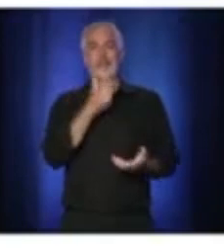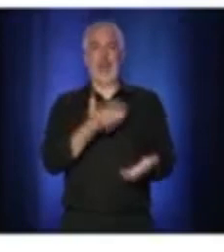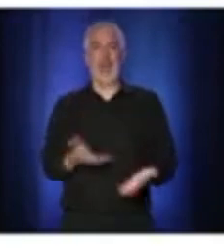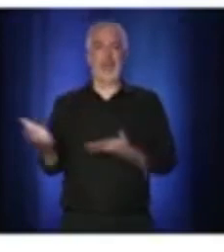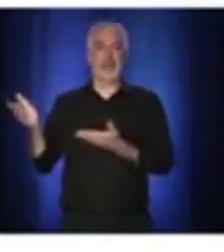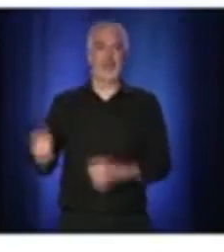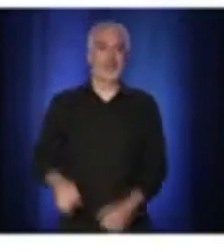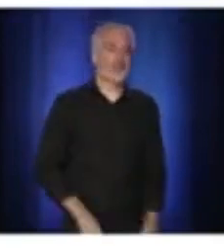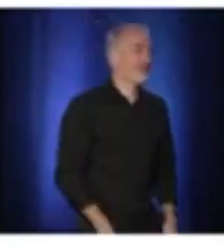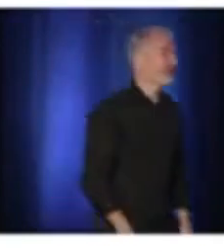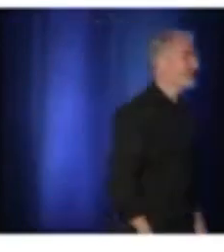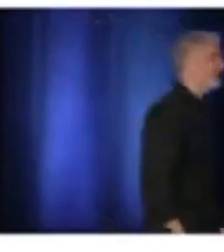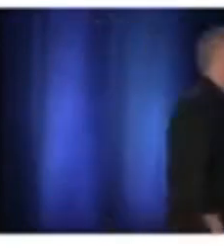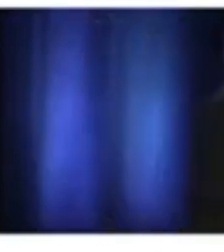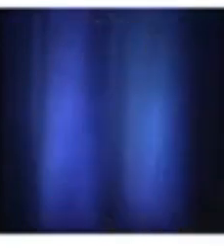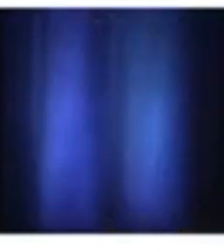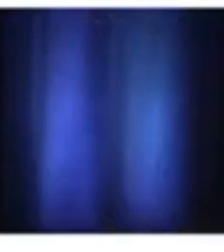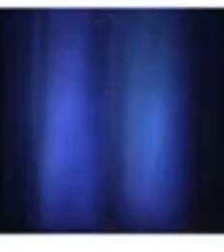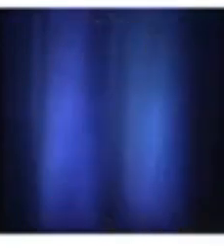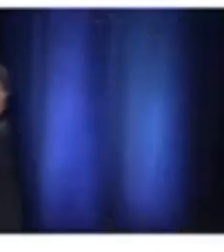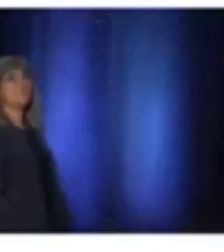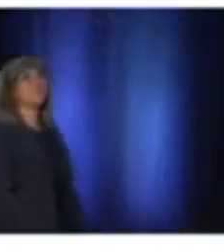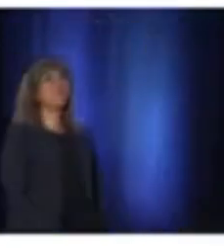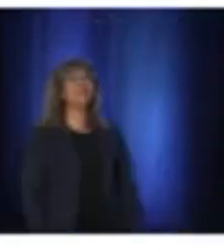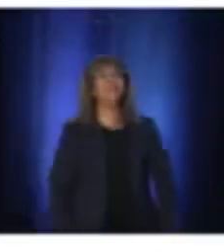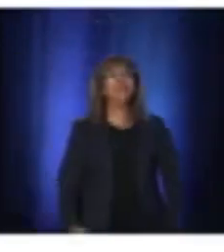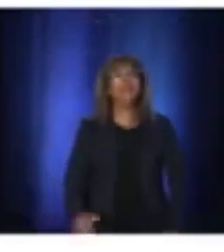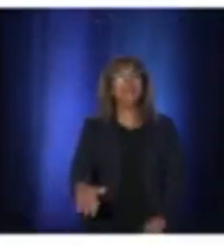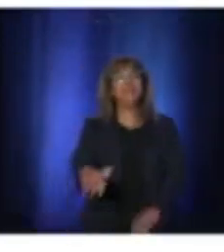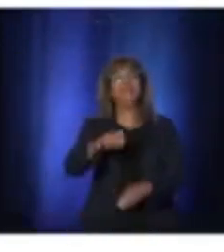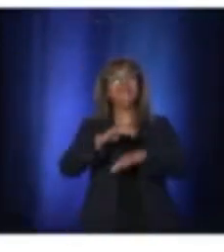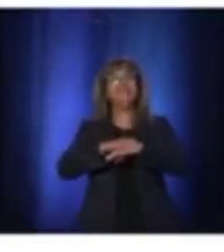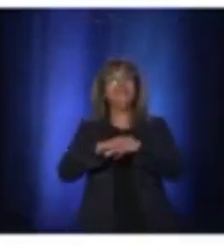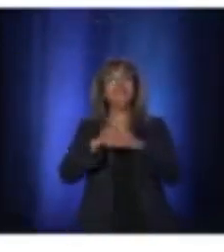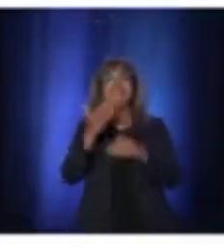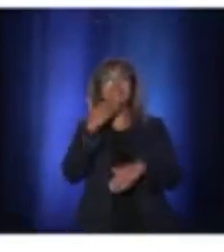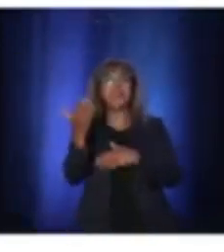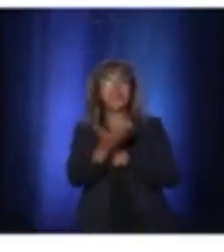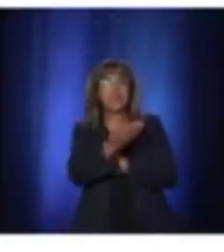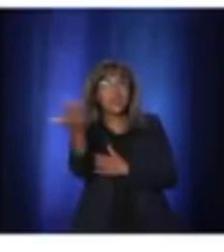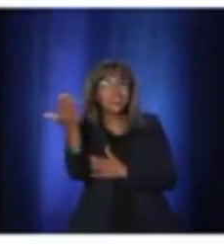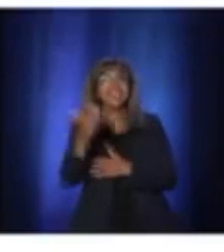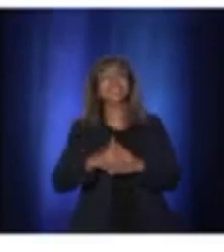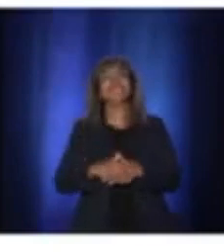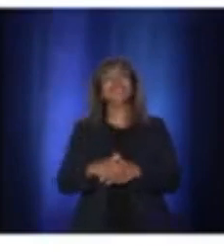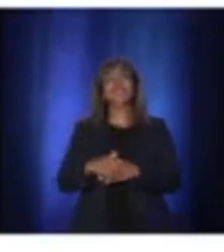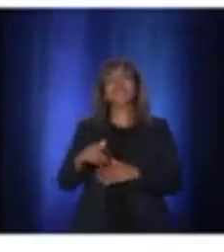Quebecers have been extraordinary in the last few months. It's in Quebec that